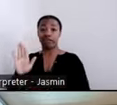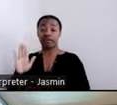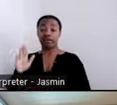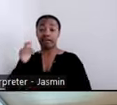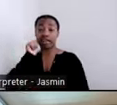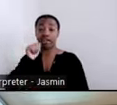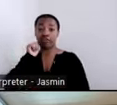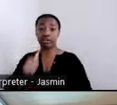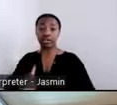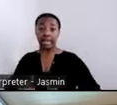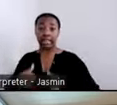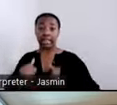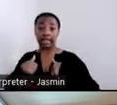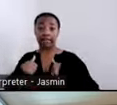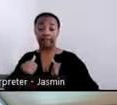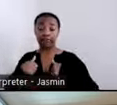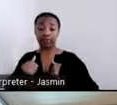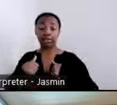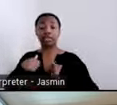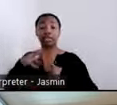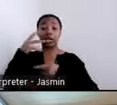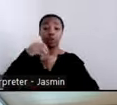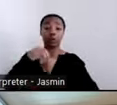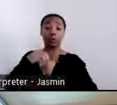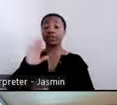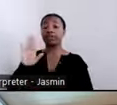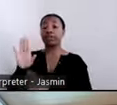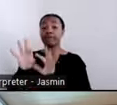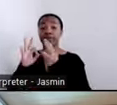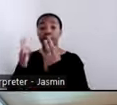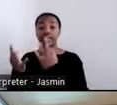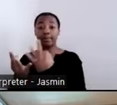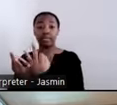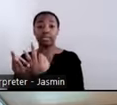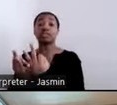activities, including family relations, social contacts,” all of which you see here on